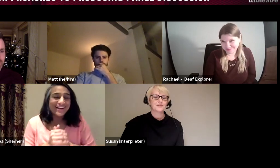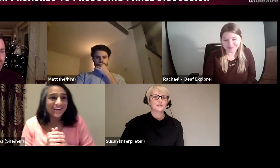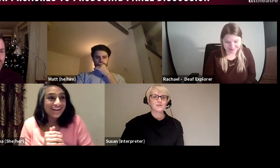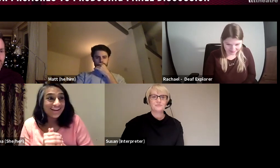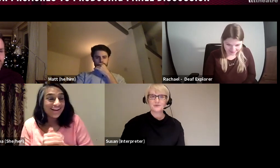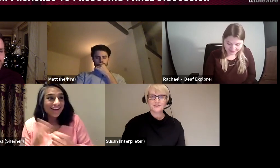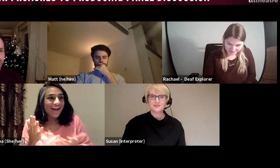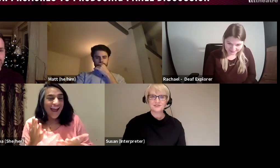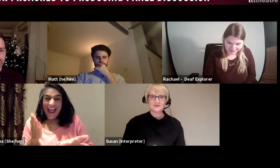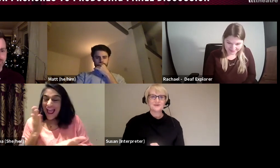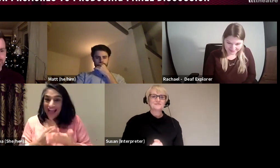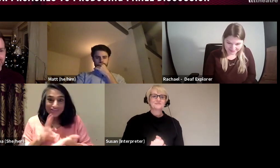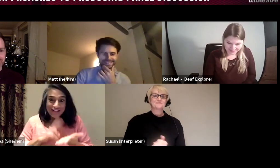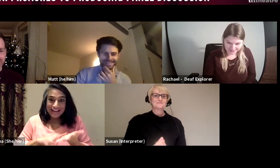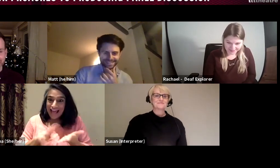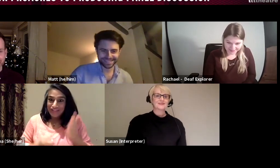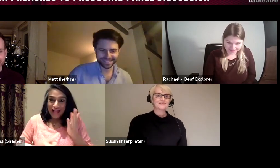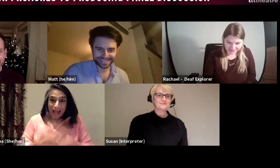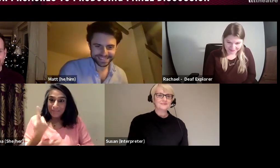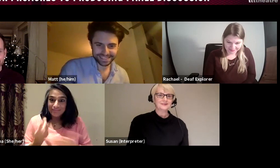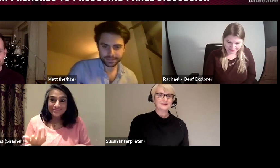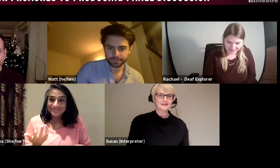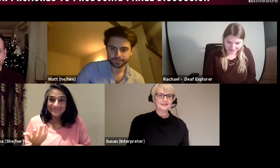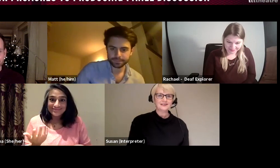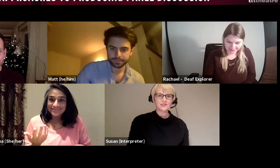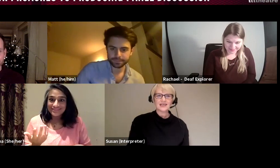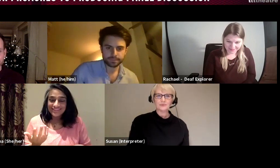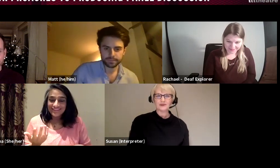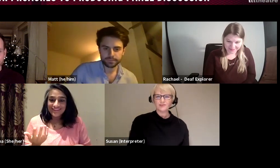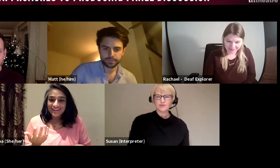So many questions! I think it just happened naturally.